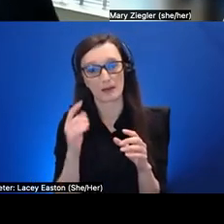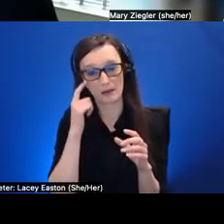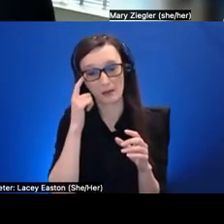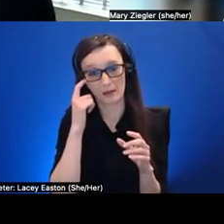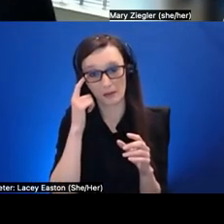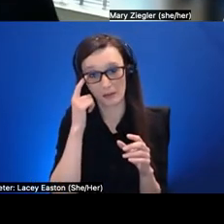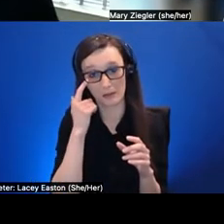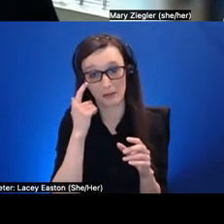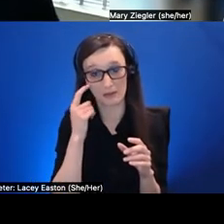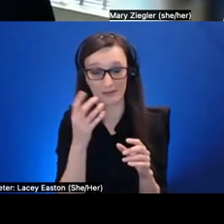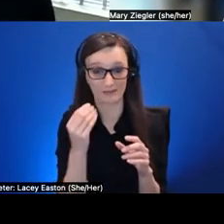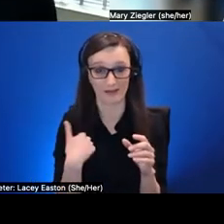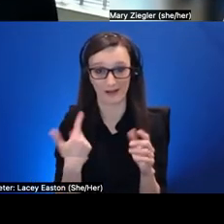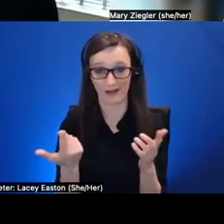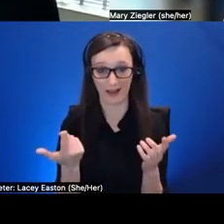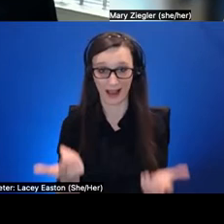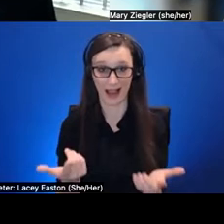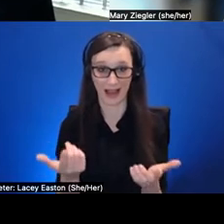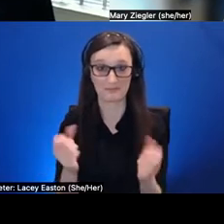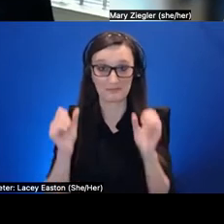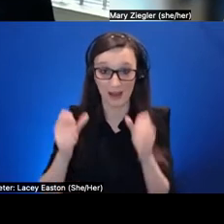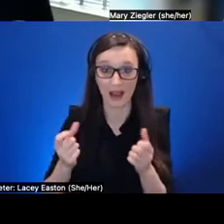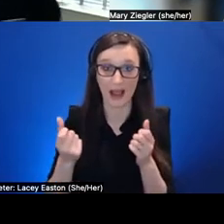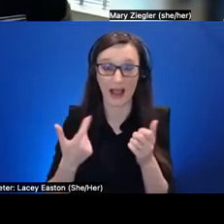you know understand whether she's using a headset or not so i find that kind of